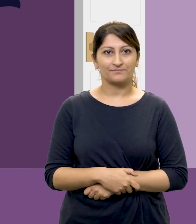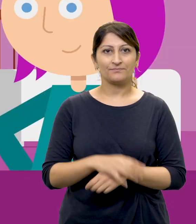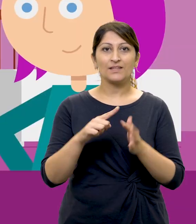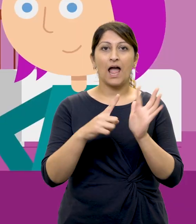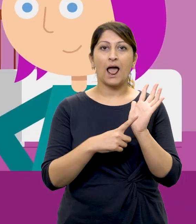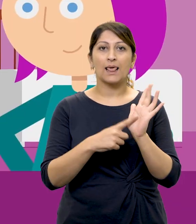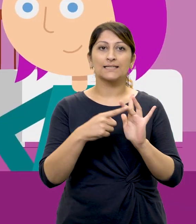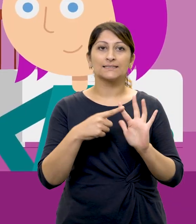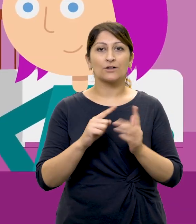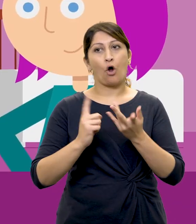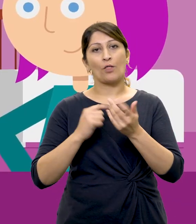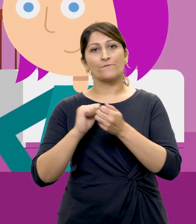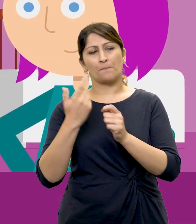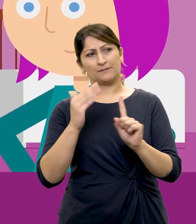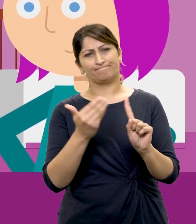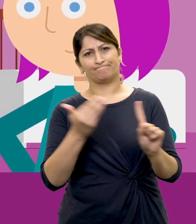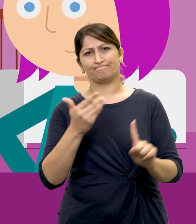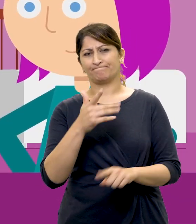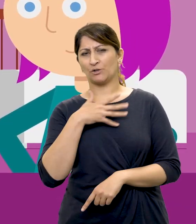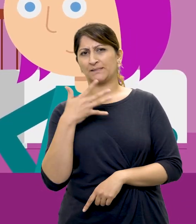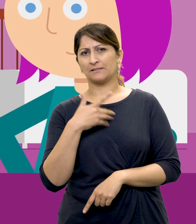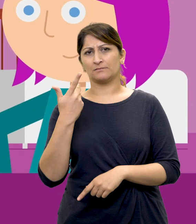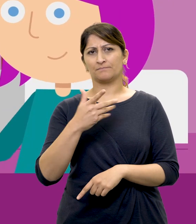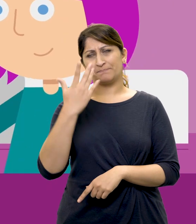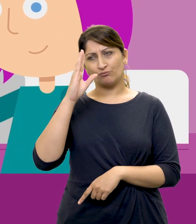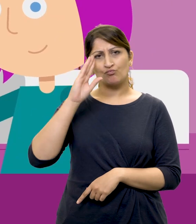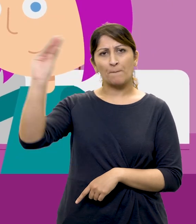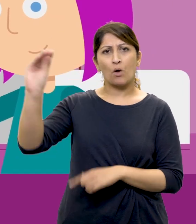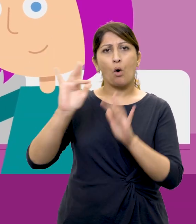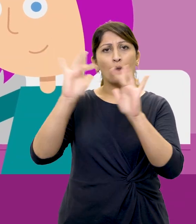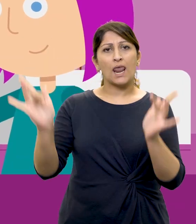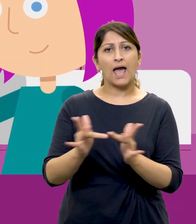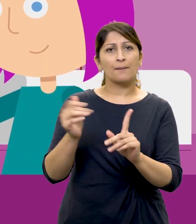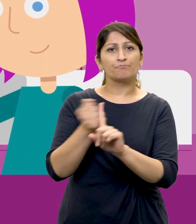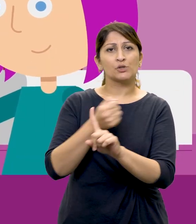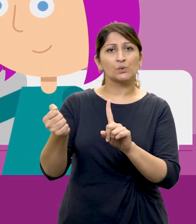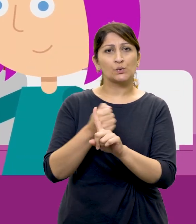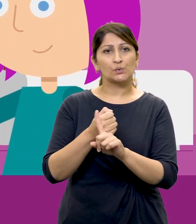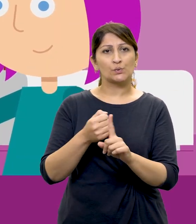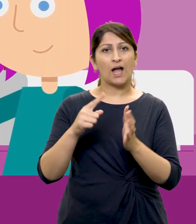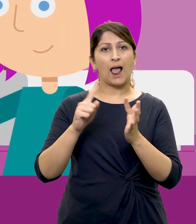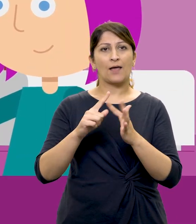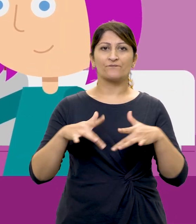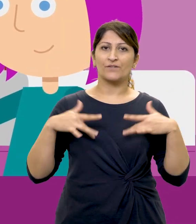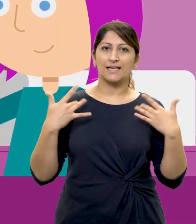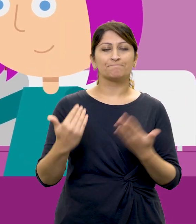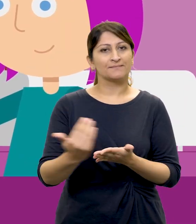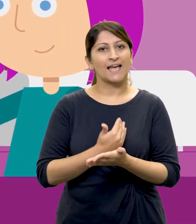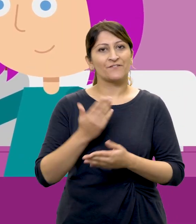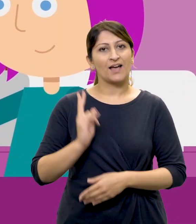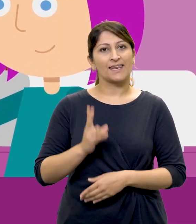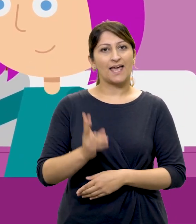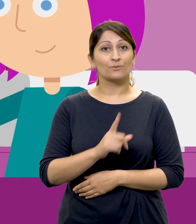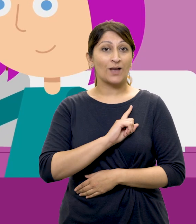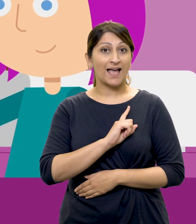Ellie's friend saw she was upset and helped her report the online abuse. Ellie feels safe again and